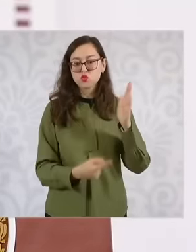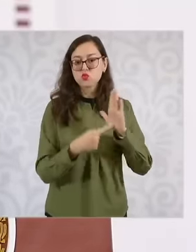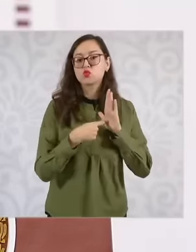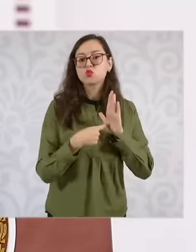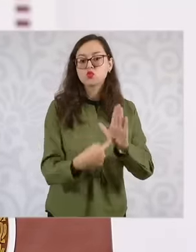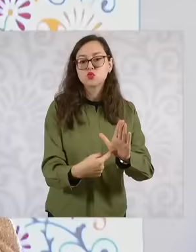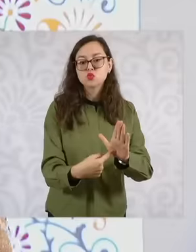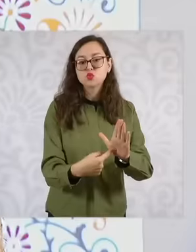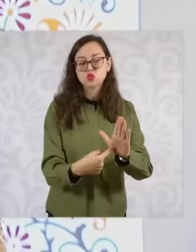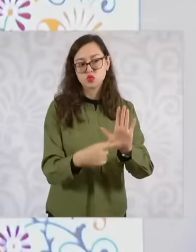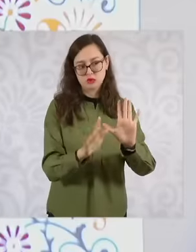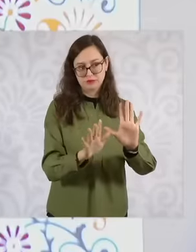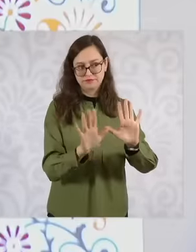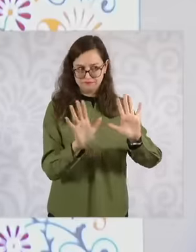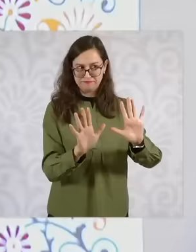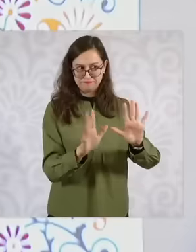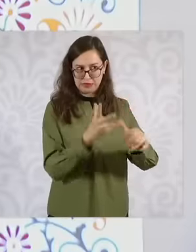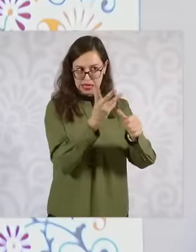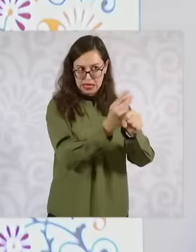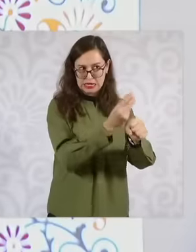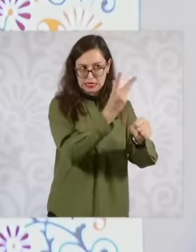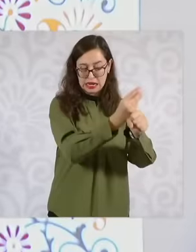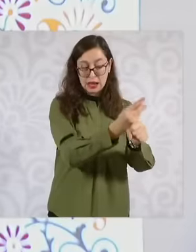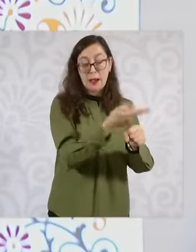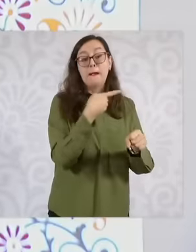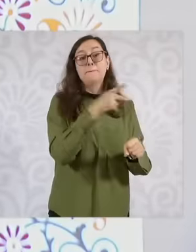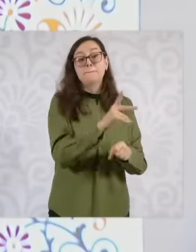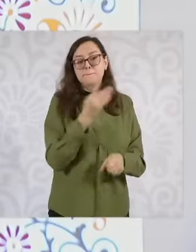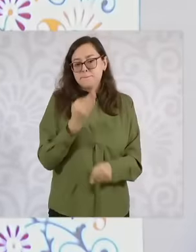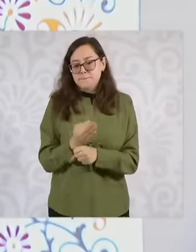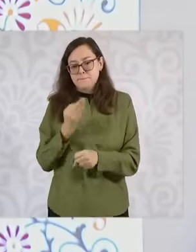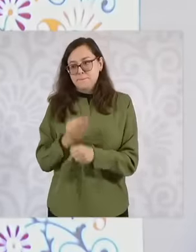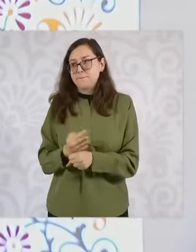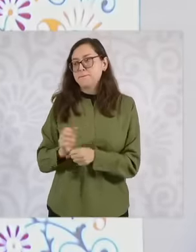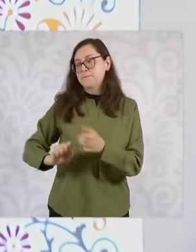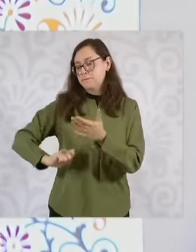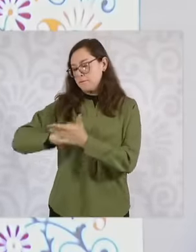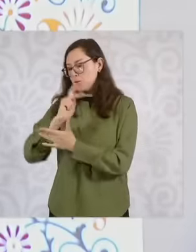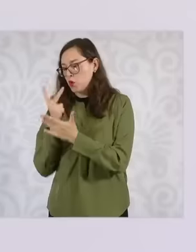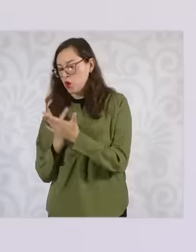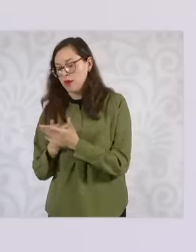is completely different if you notice we are thinking of land where